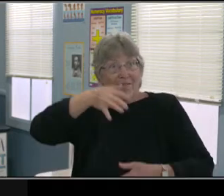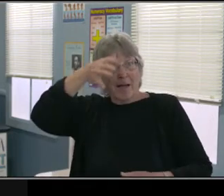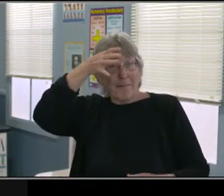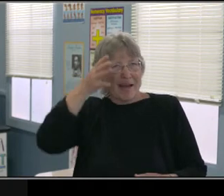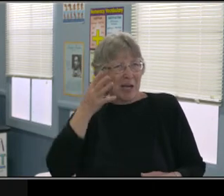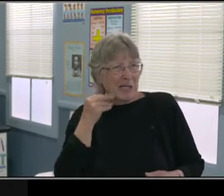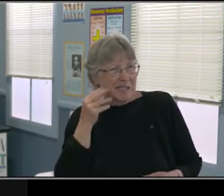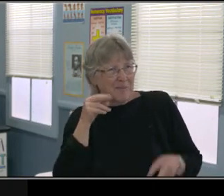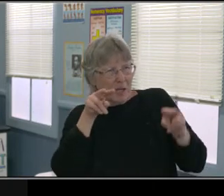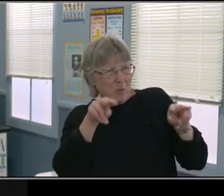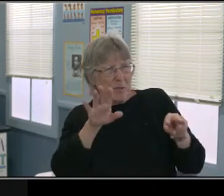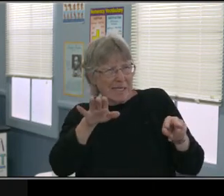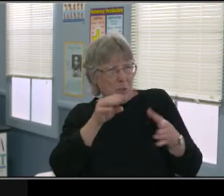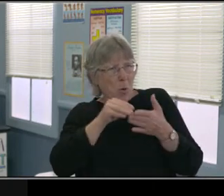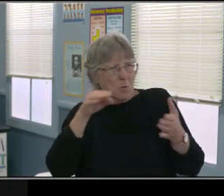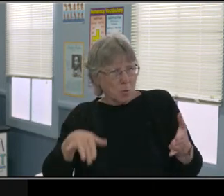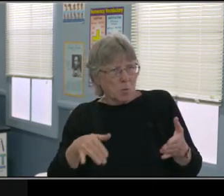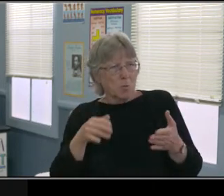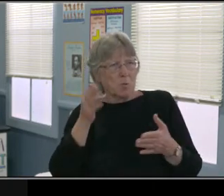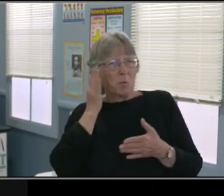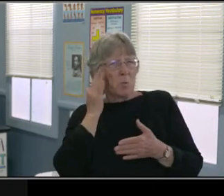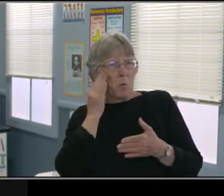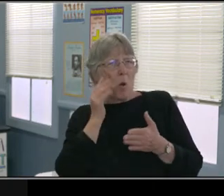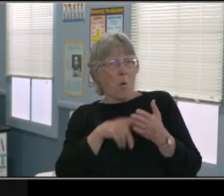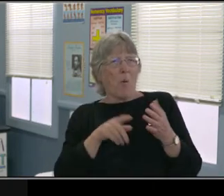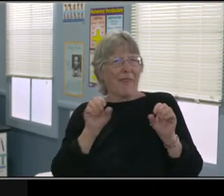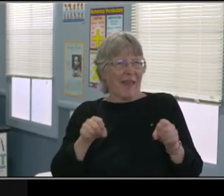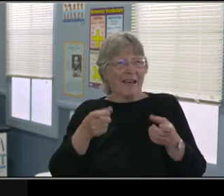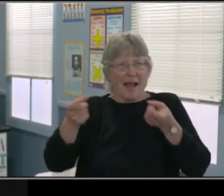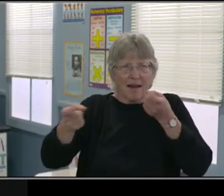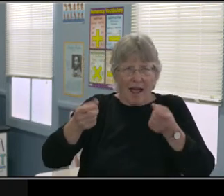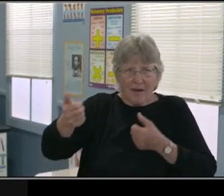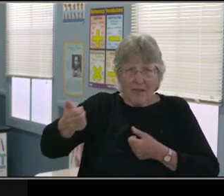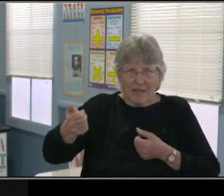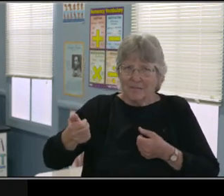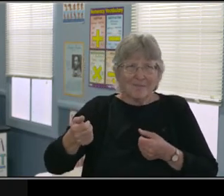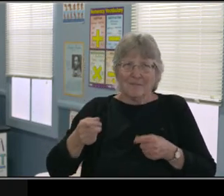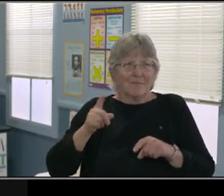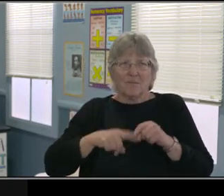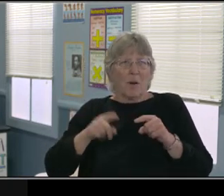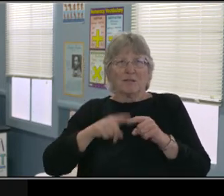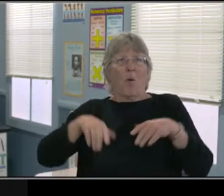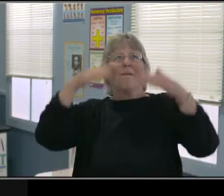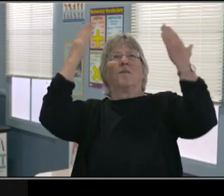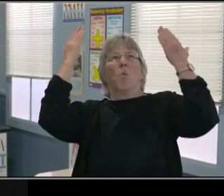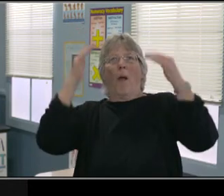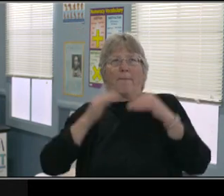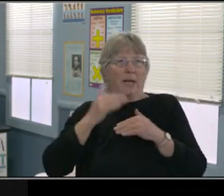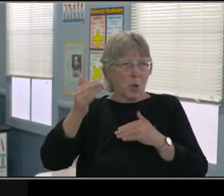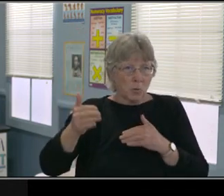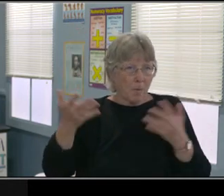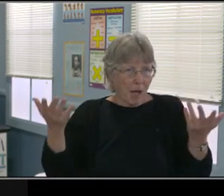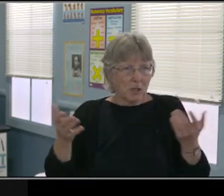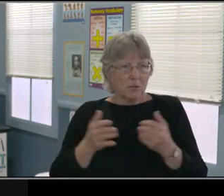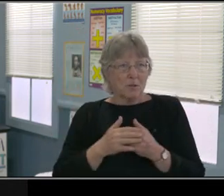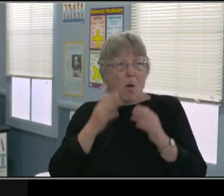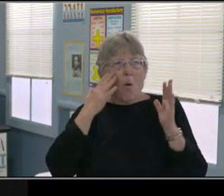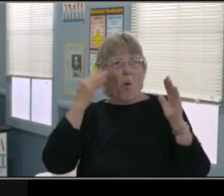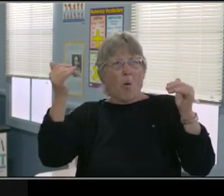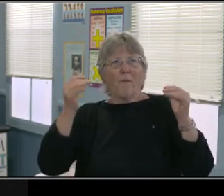And so, again, it's a team decision but the team really needs to collaborate together because everybody has different information